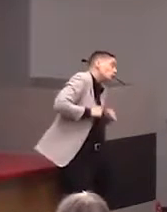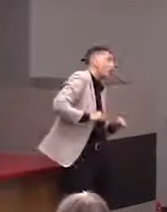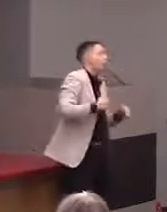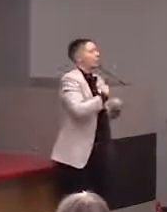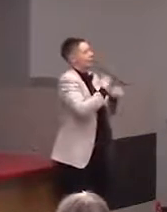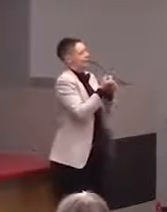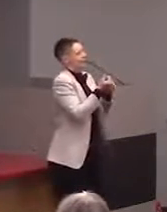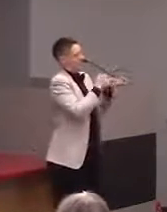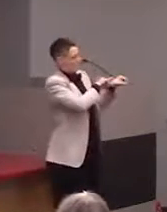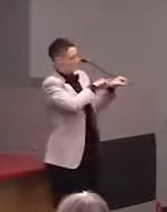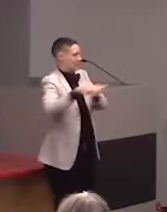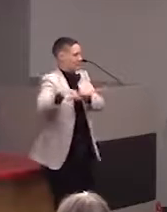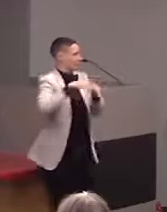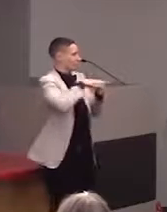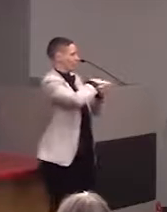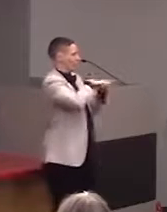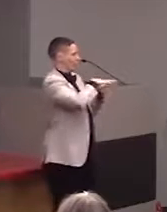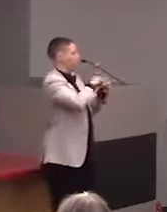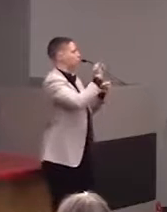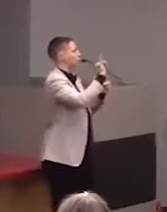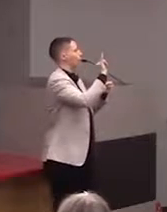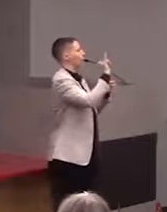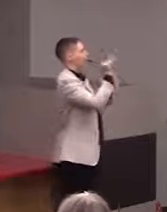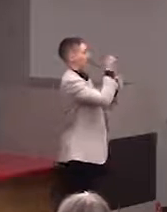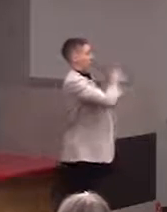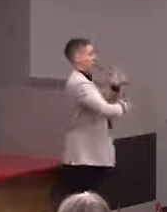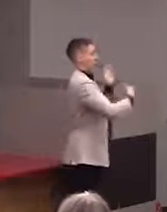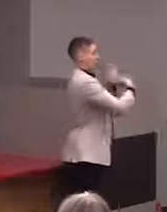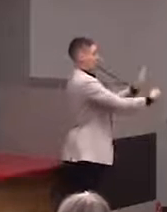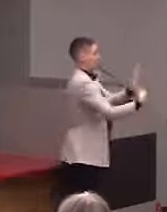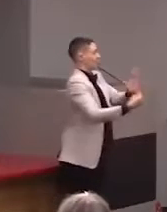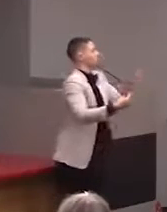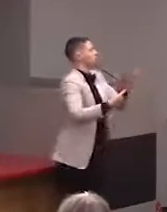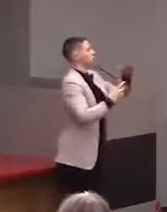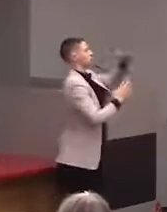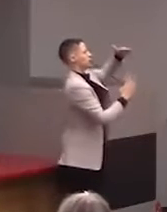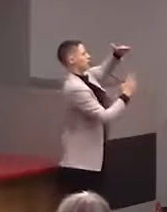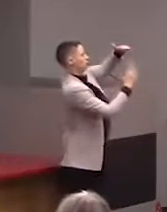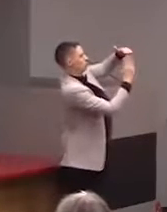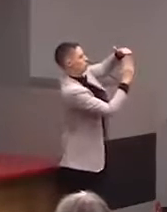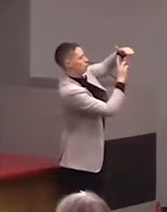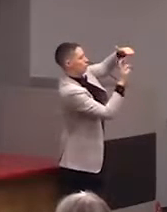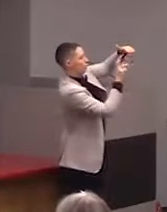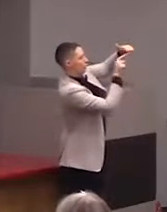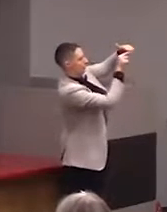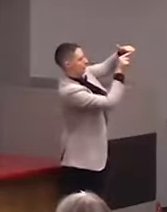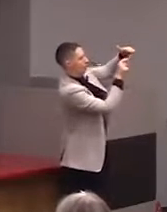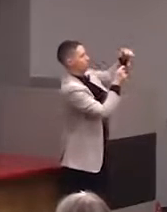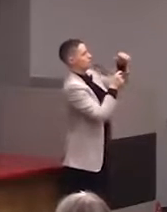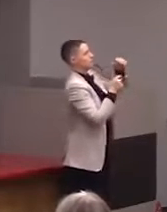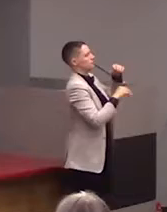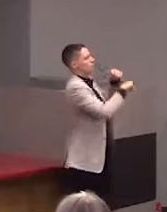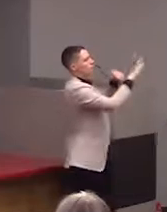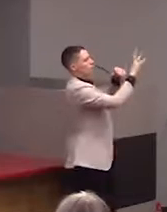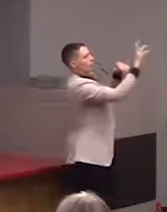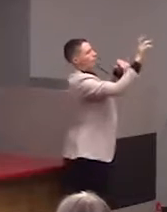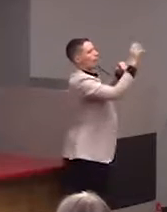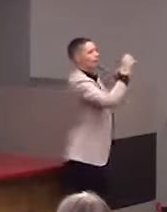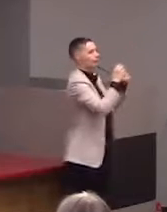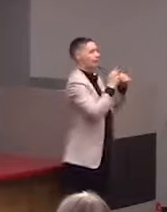So I think something like the top right of each exhibit, something where you would know. I mean, of course, then you have to find the exhibit